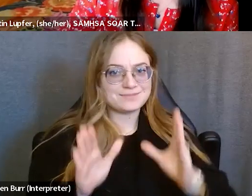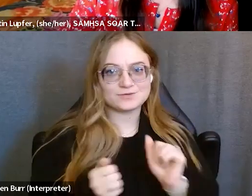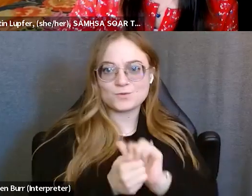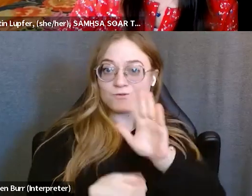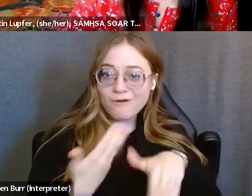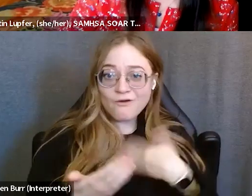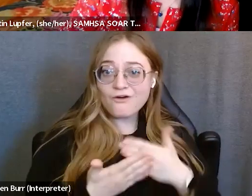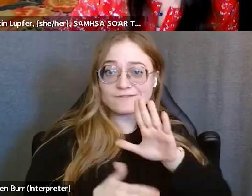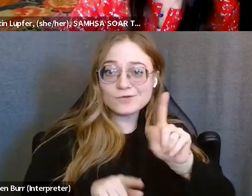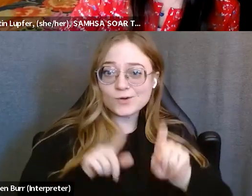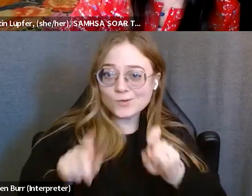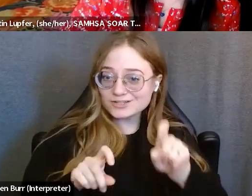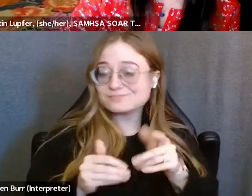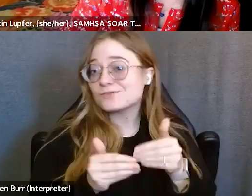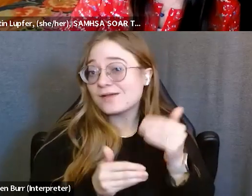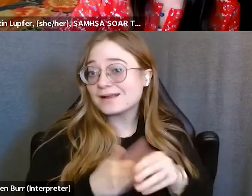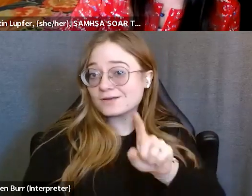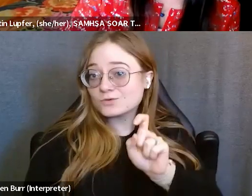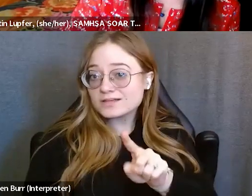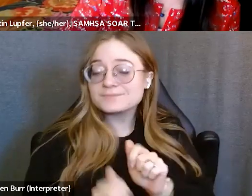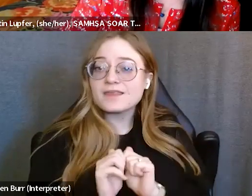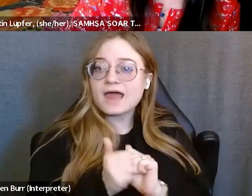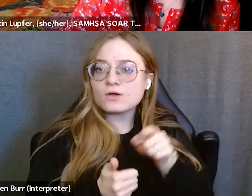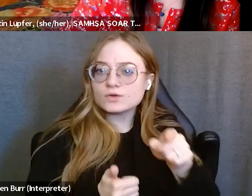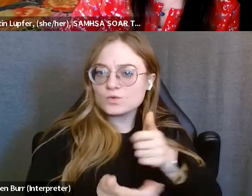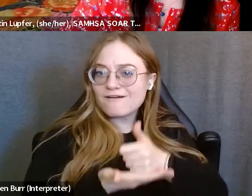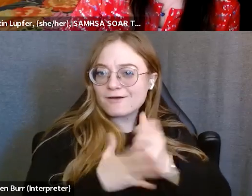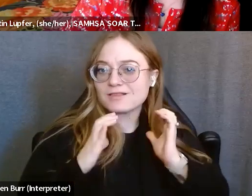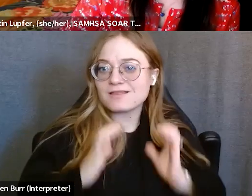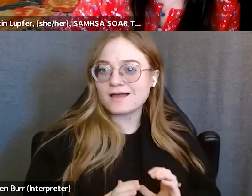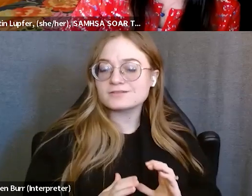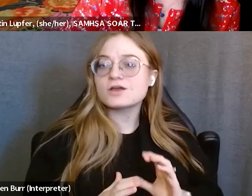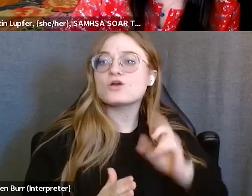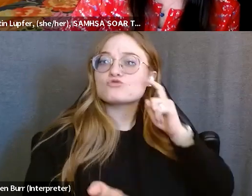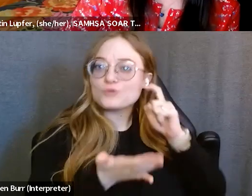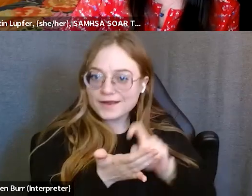So, how do you help clients recognize the value of ongoing treatment, counseling, medication?